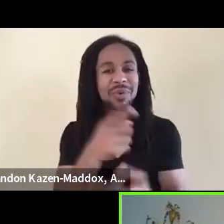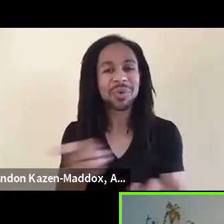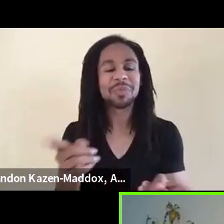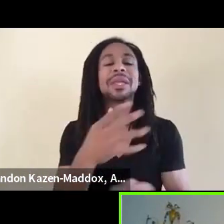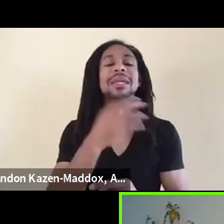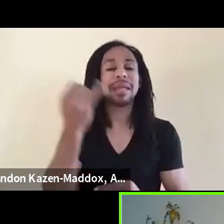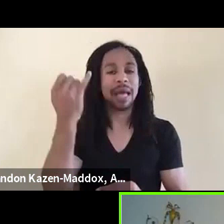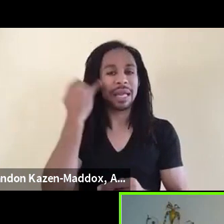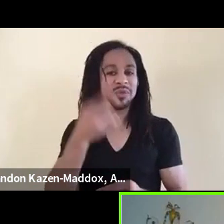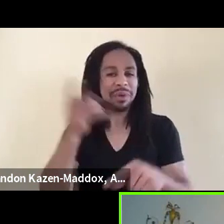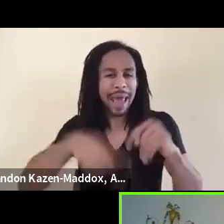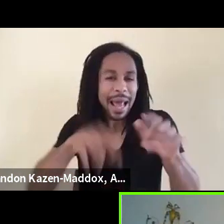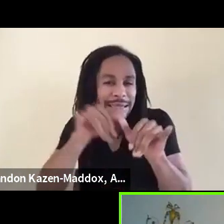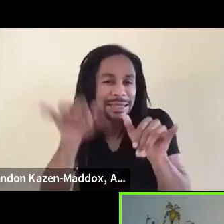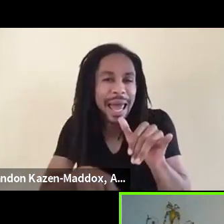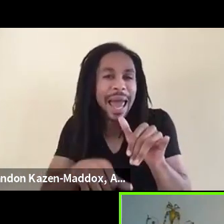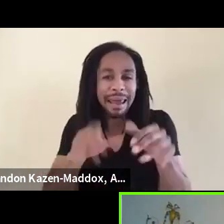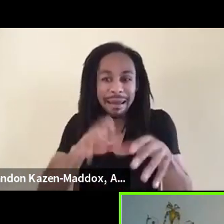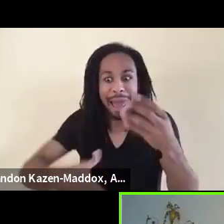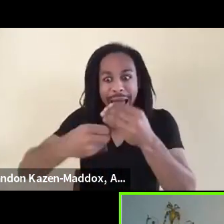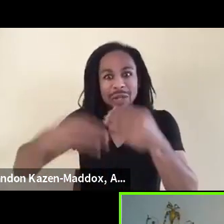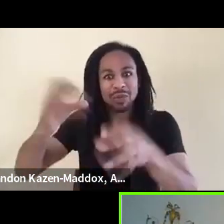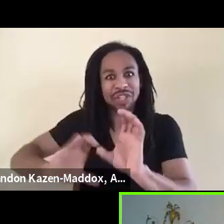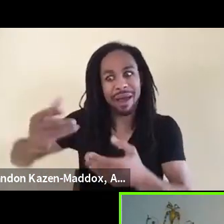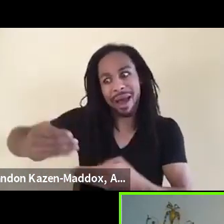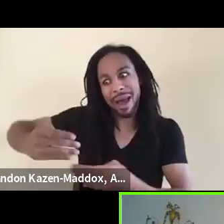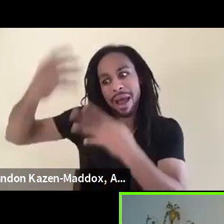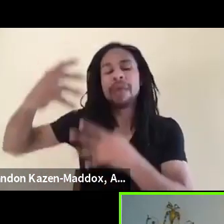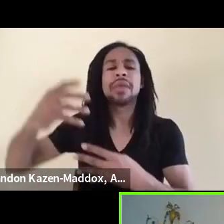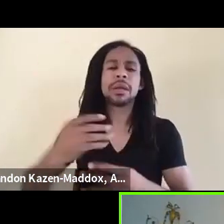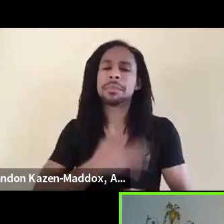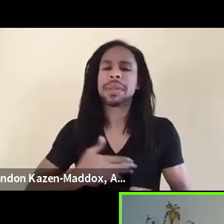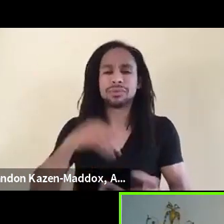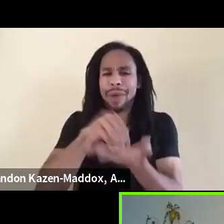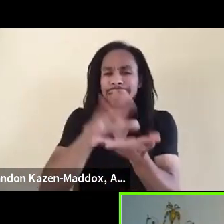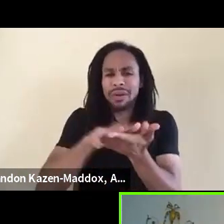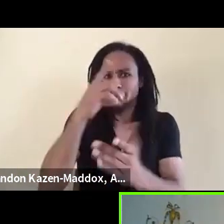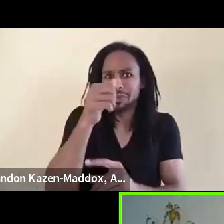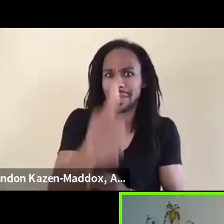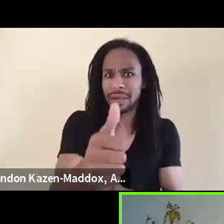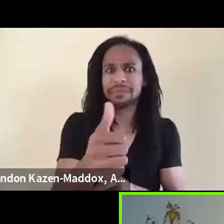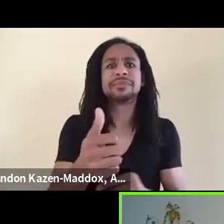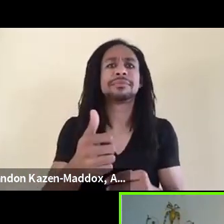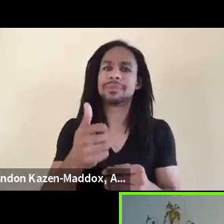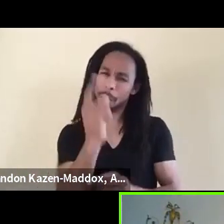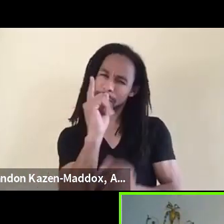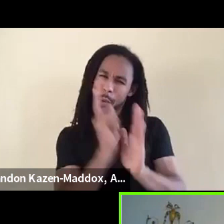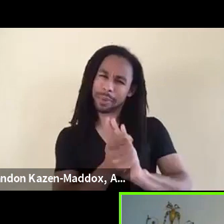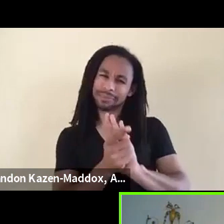then please just write down for yourself a moment that really struck you from what you heard,